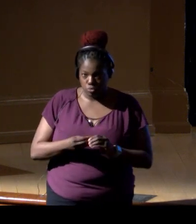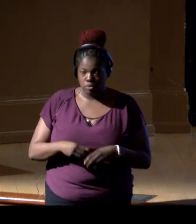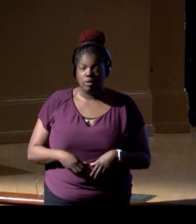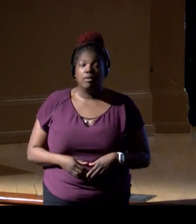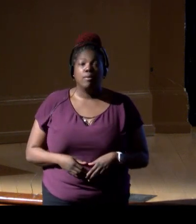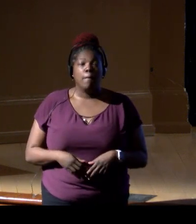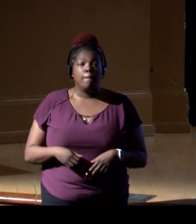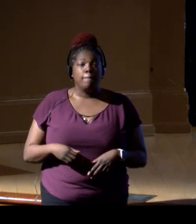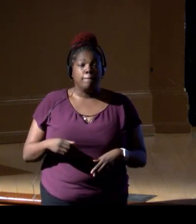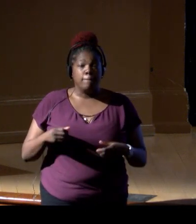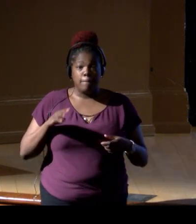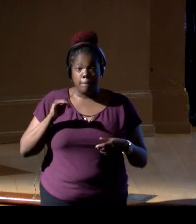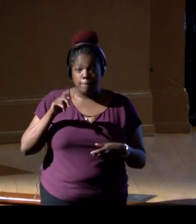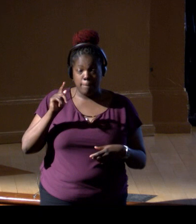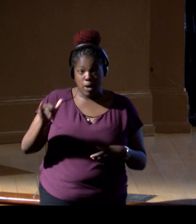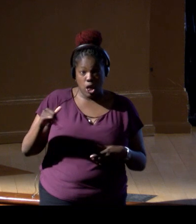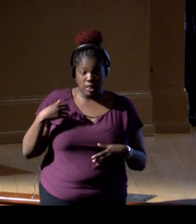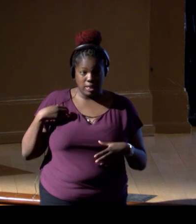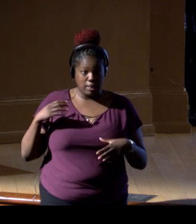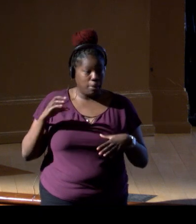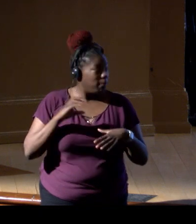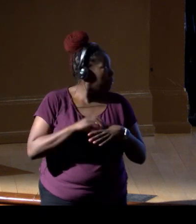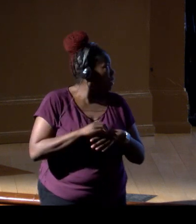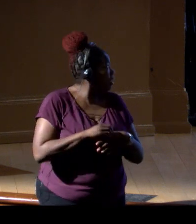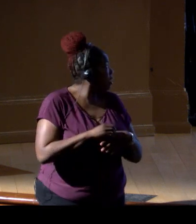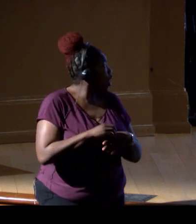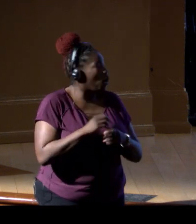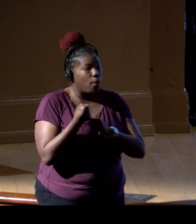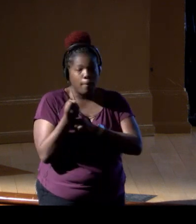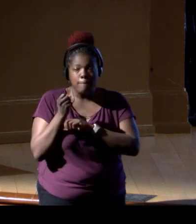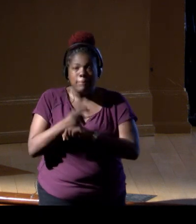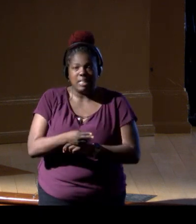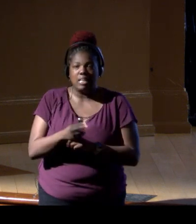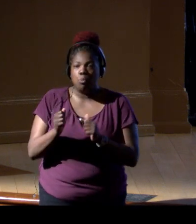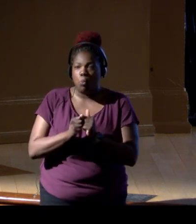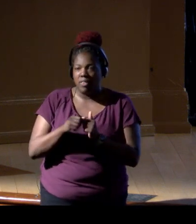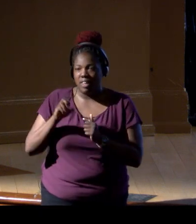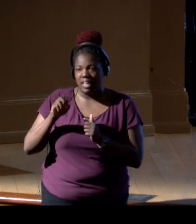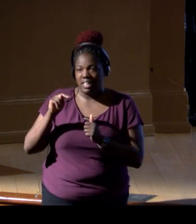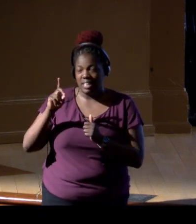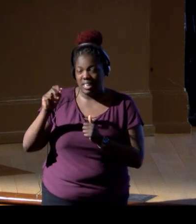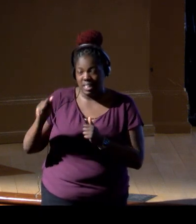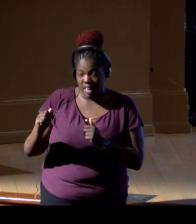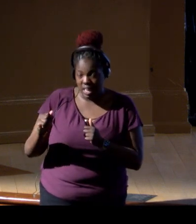yet Molly beat him with the eDNA, right? So looking at the fish counts,